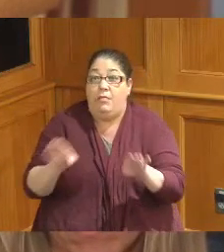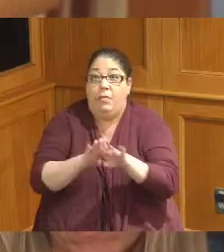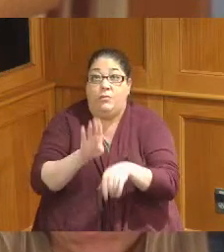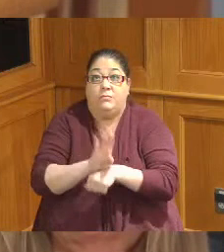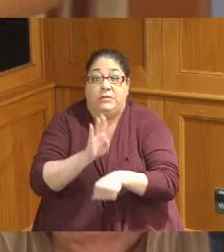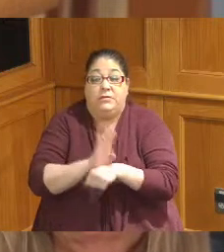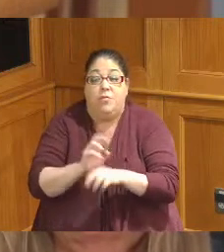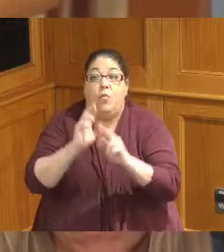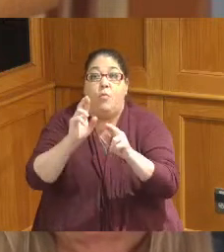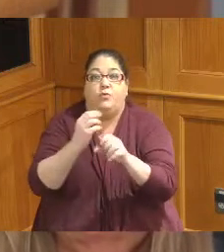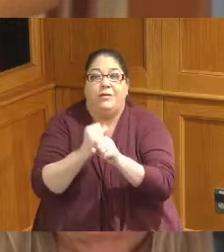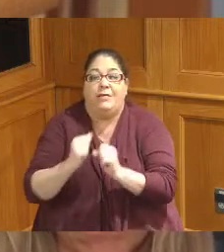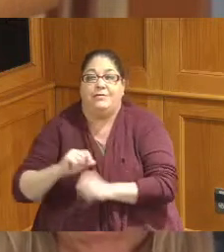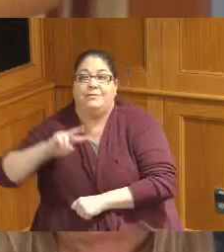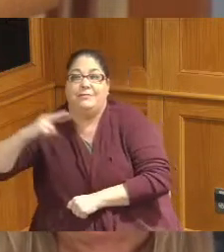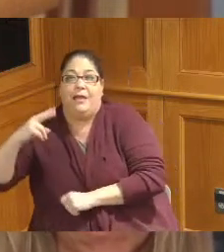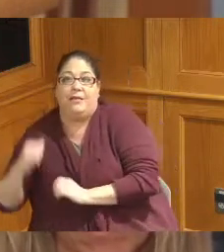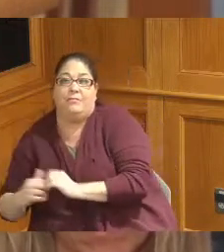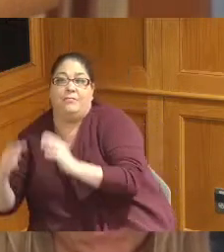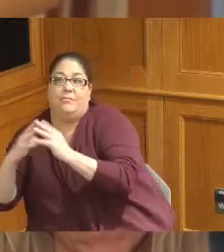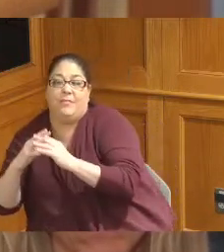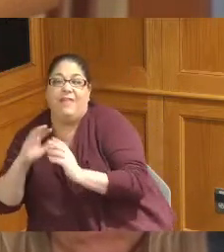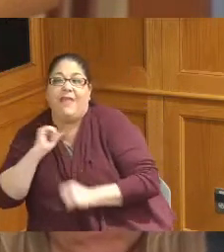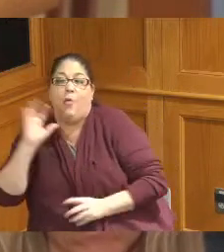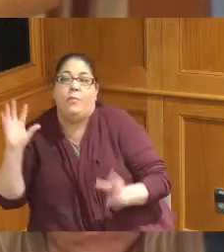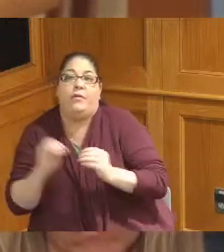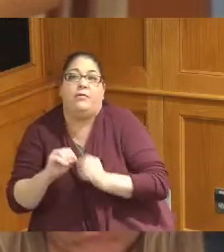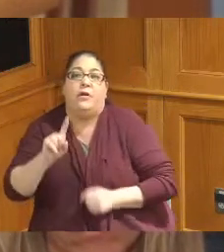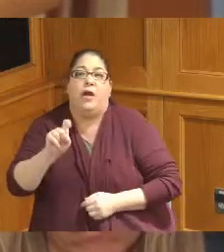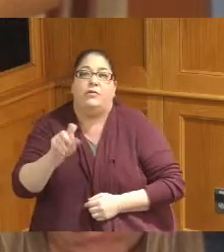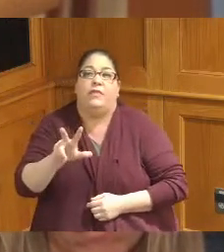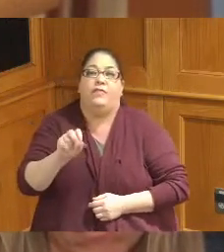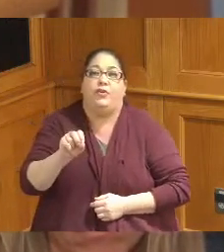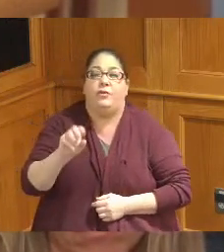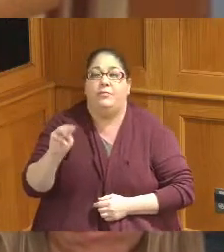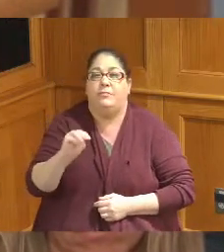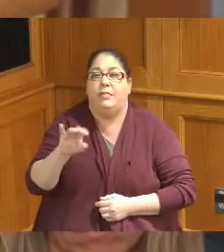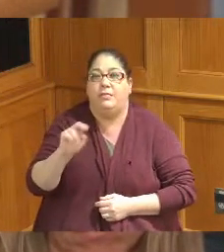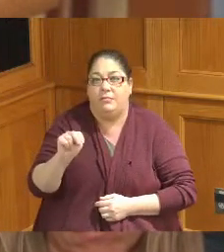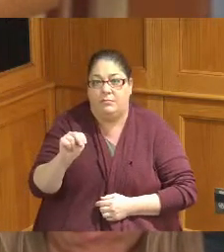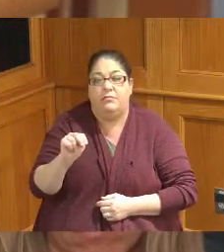that'll get us to 130 million gallons per day which is our dry weather flow permit minimum